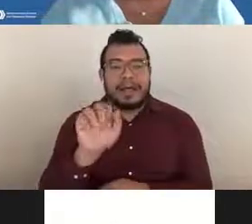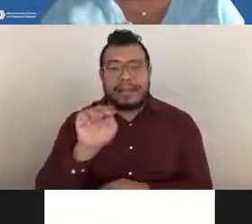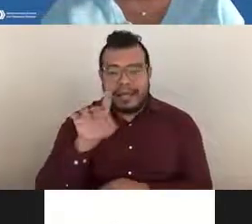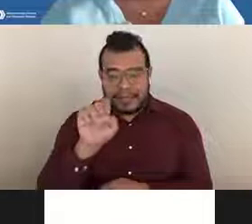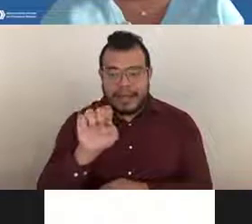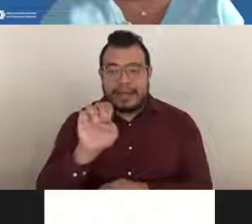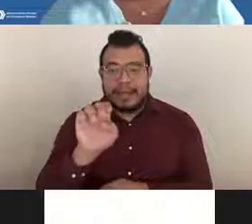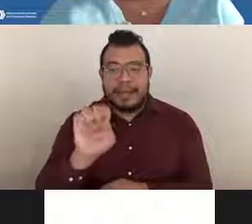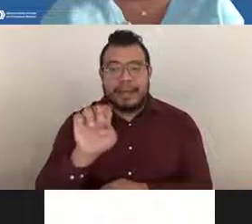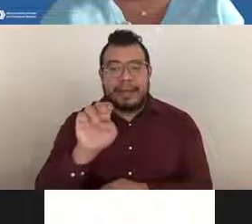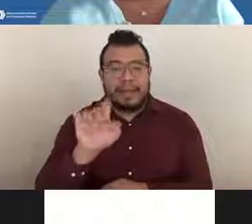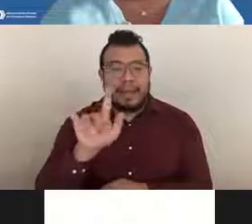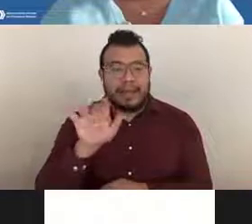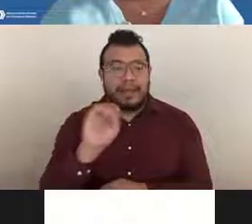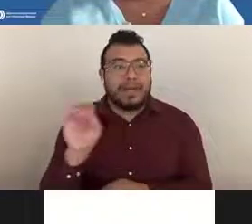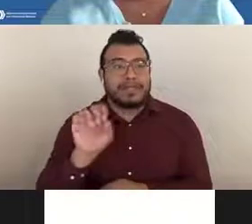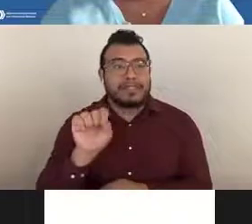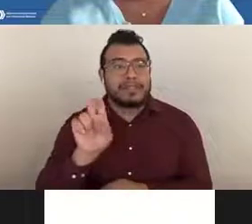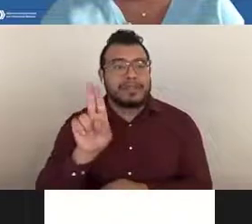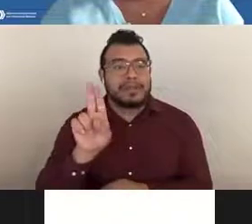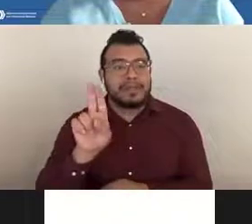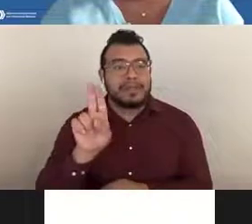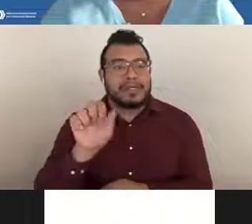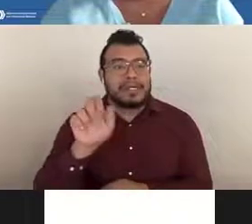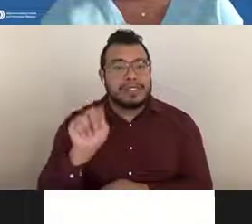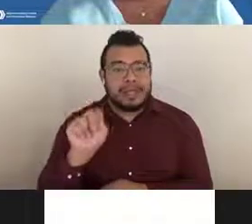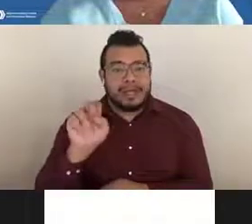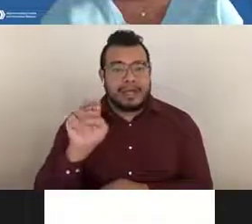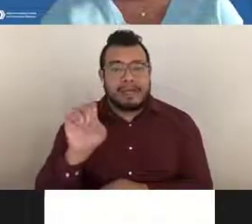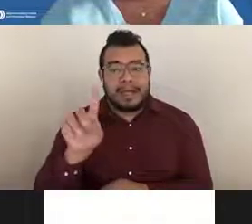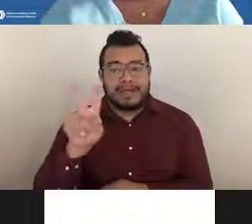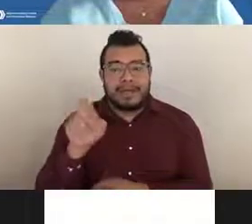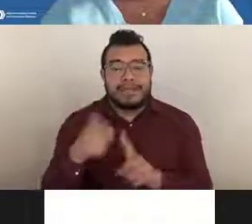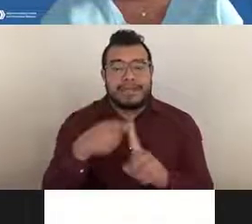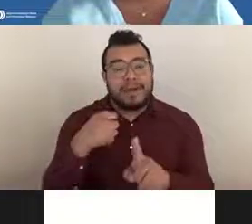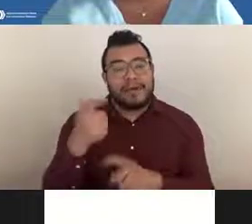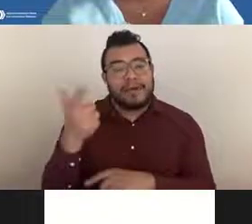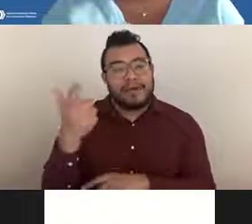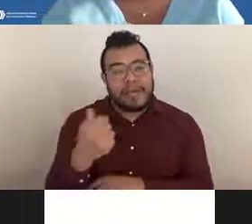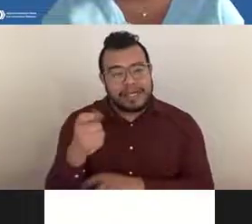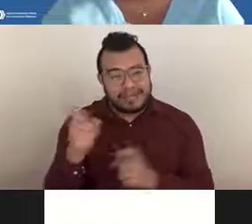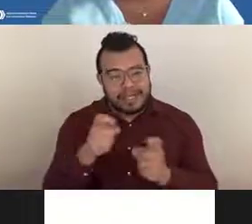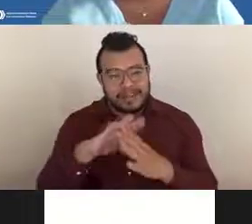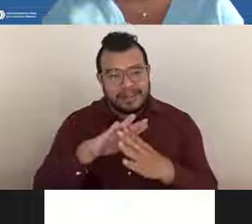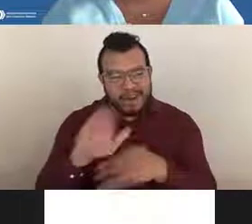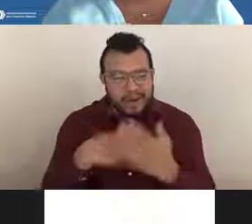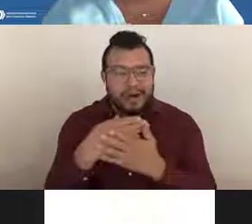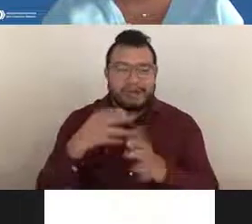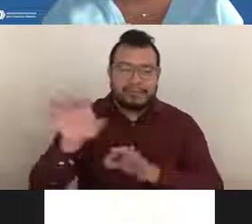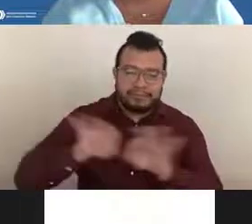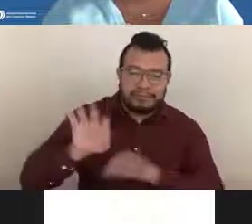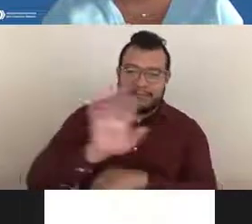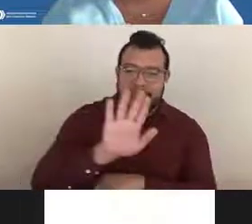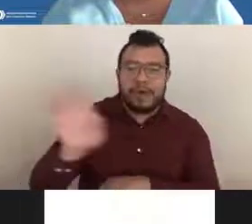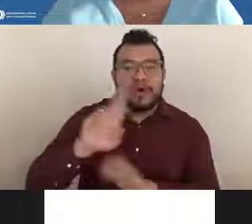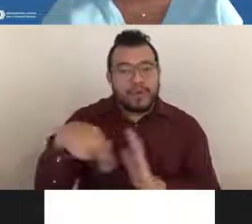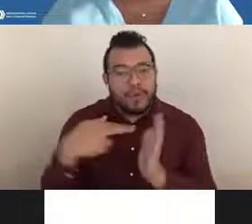and Ms. Susan Medve from grants management, who are all going to walk you through their roles, responsibilities, and how they can help you navigate